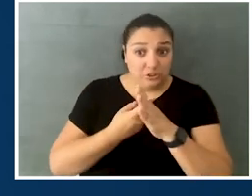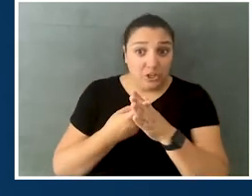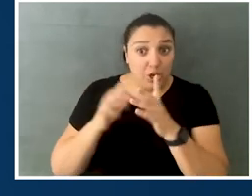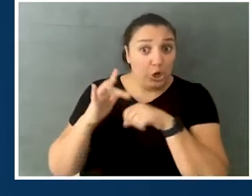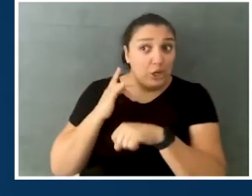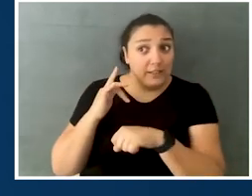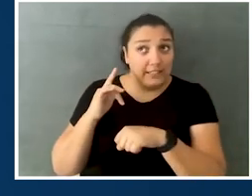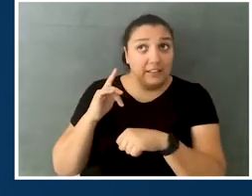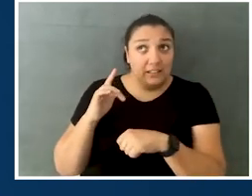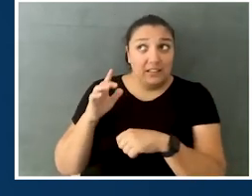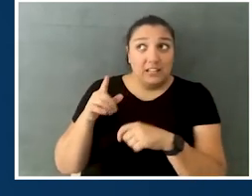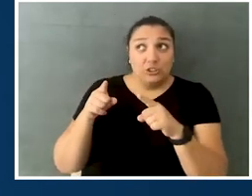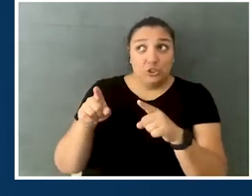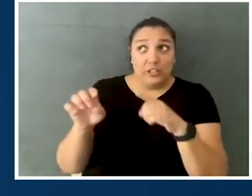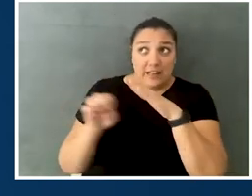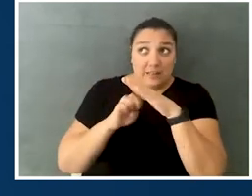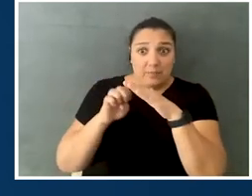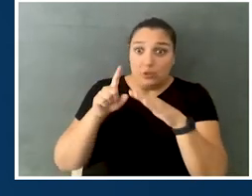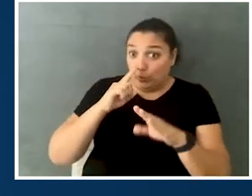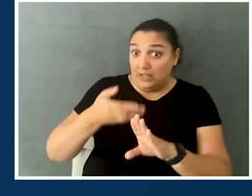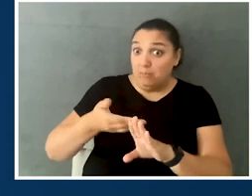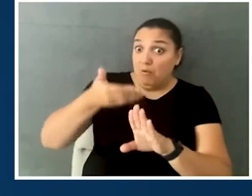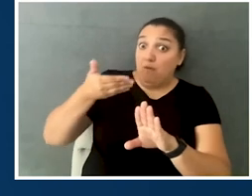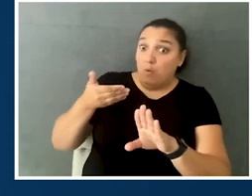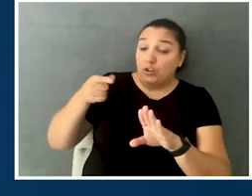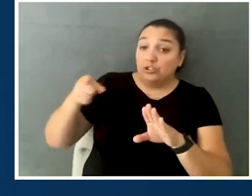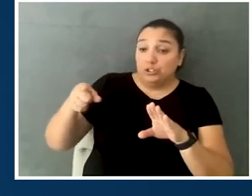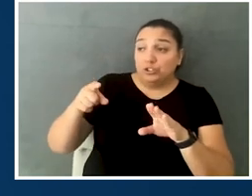actually started earlier than being eligible for the award.